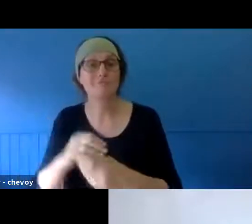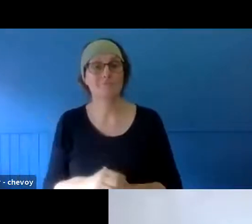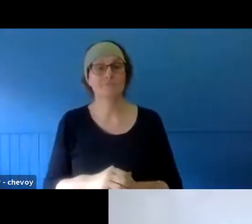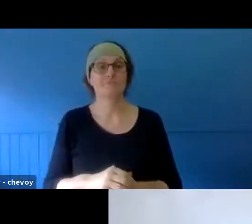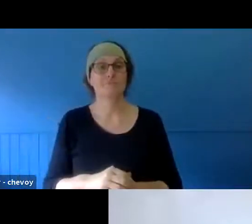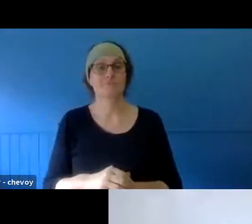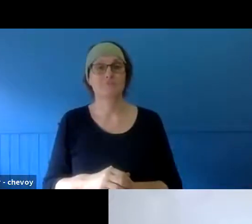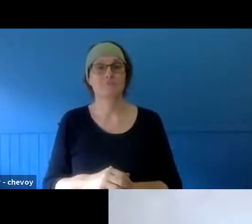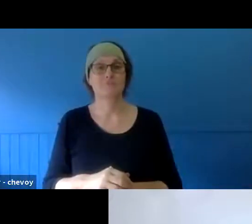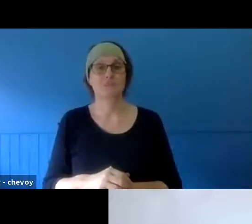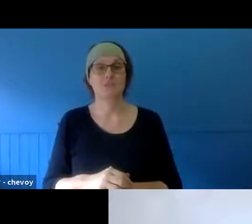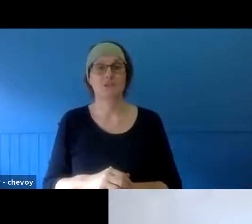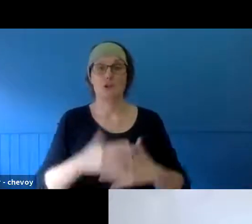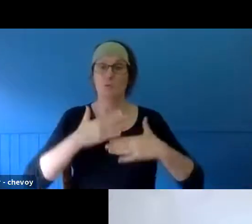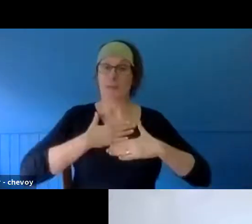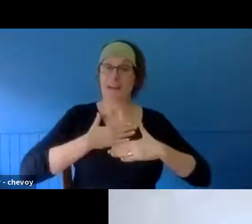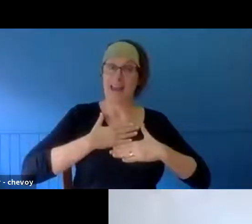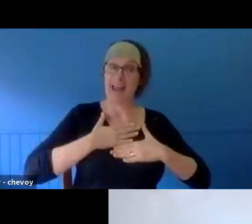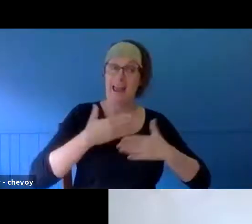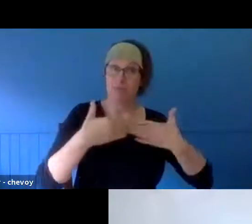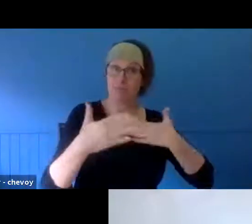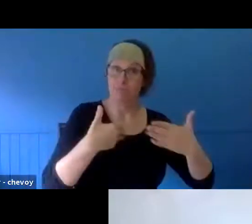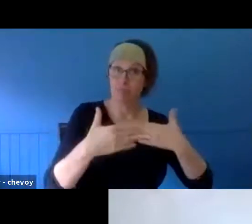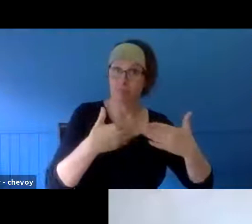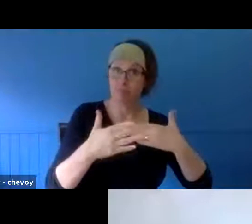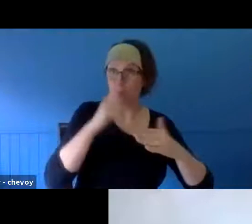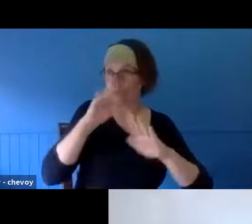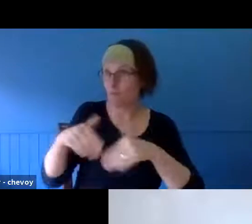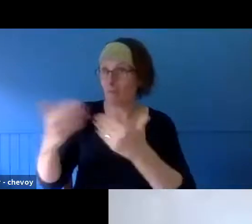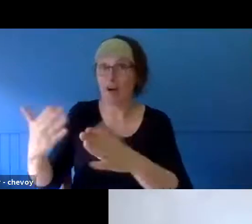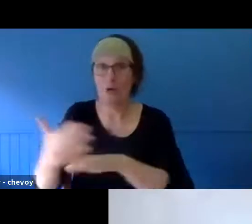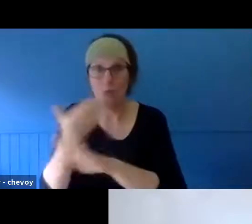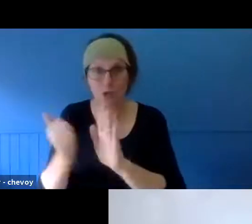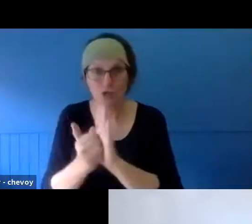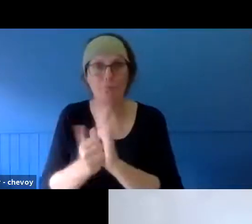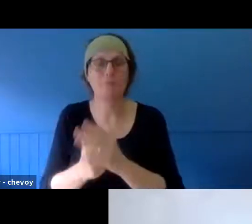practice - we had worked on large scales with regional theatre